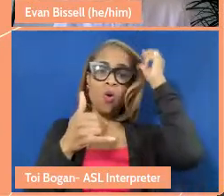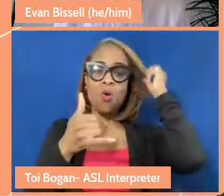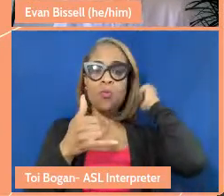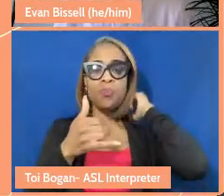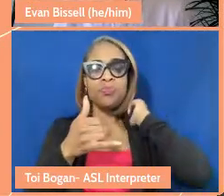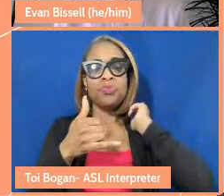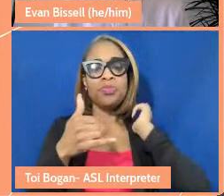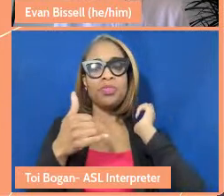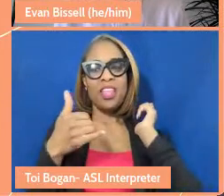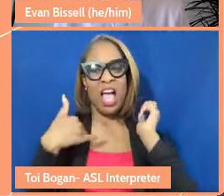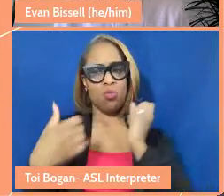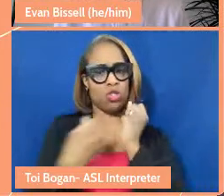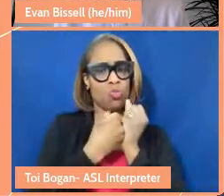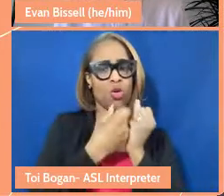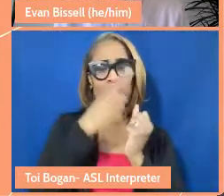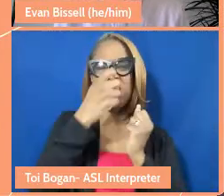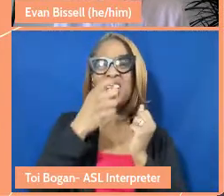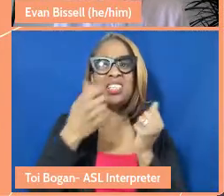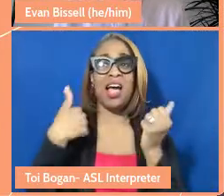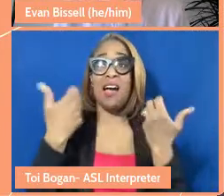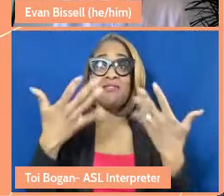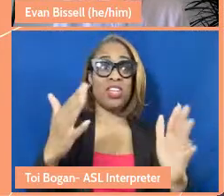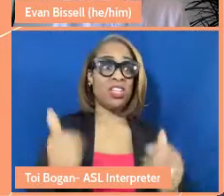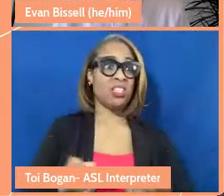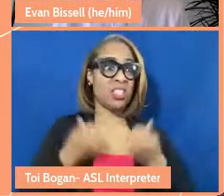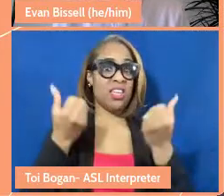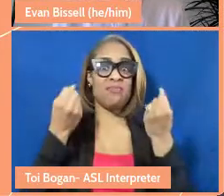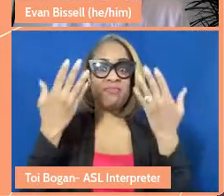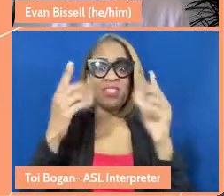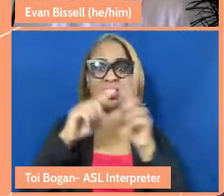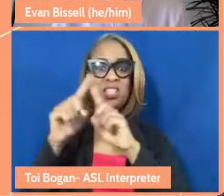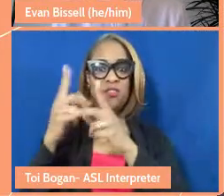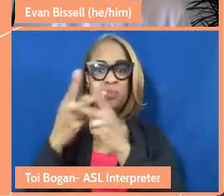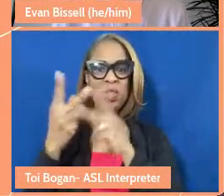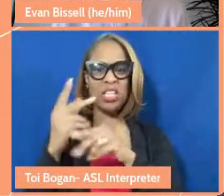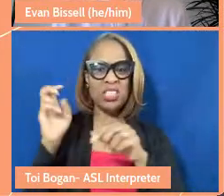all the places I've lived all over the country, all the institutions that I've been connected to,